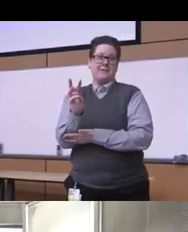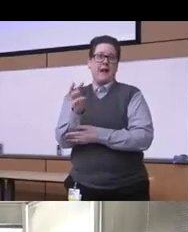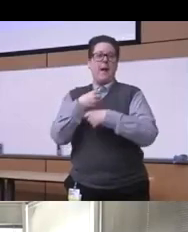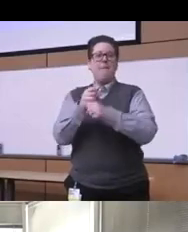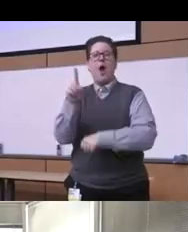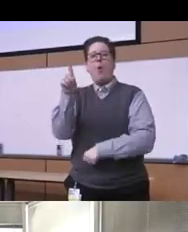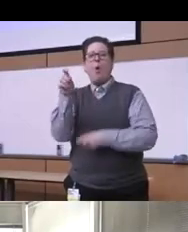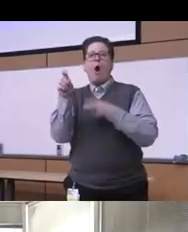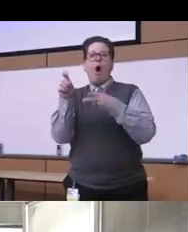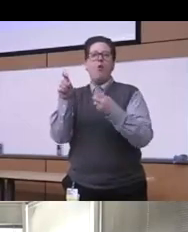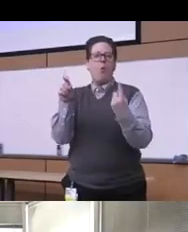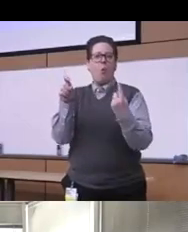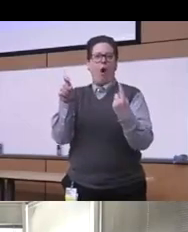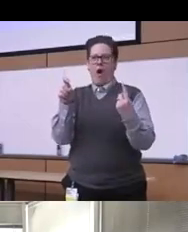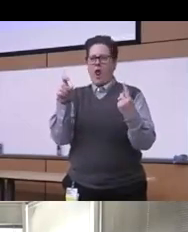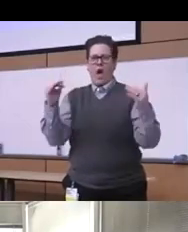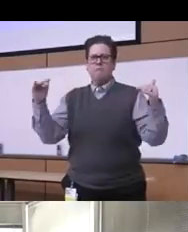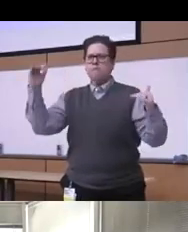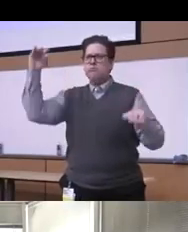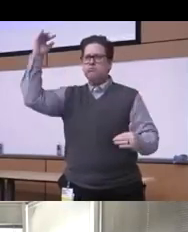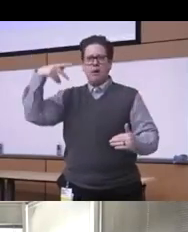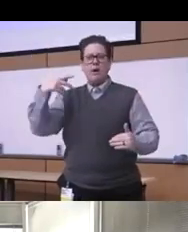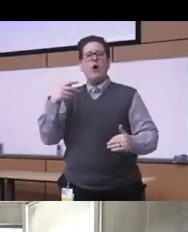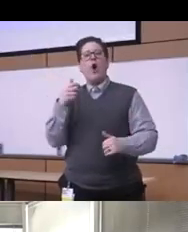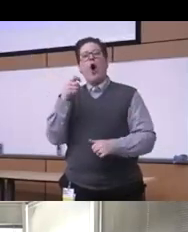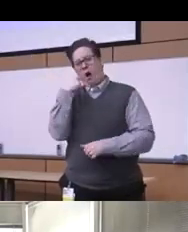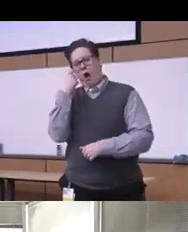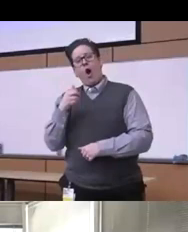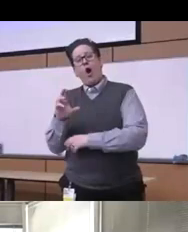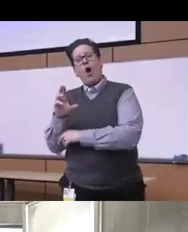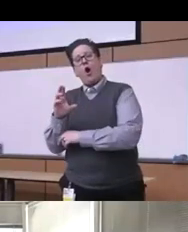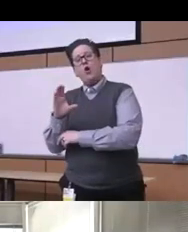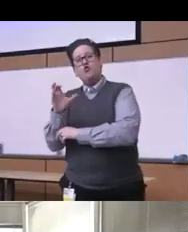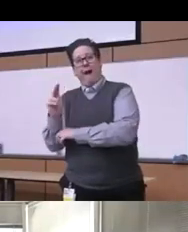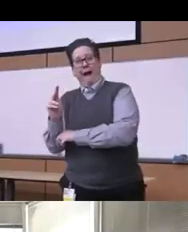know sentencing disparity uh for crack cocaine versus powder cocaine and as we know very well